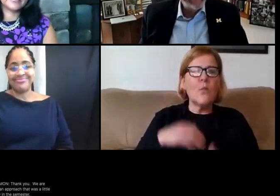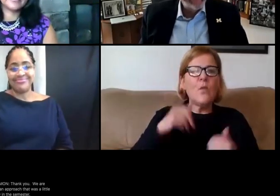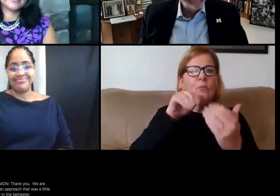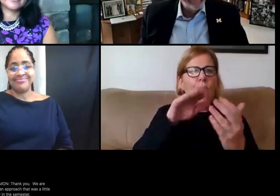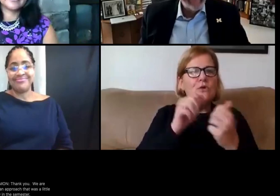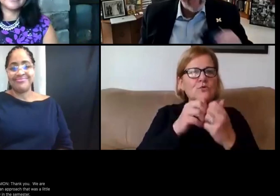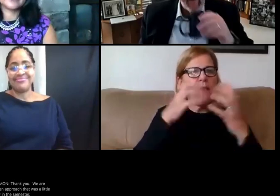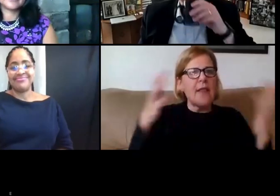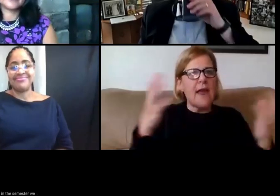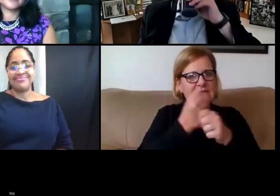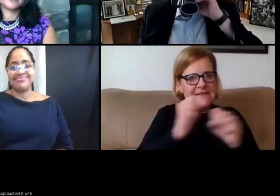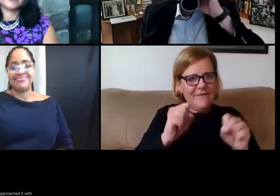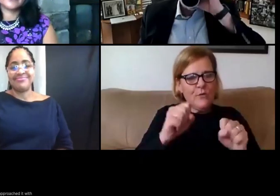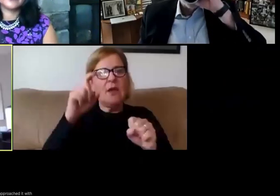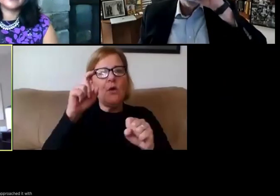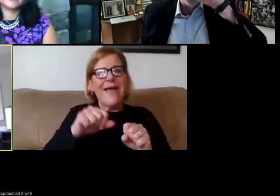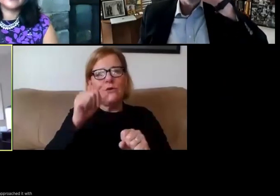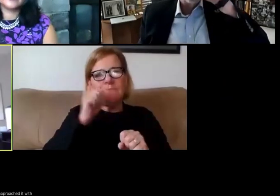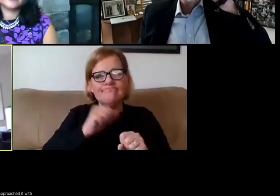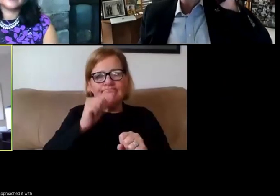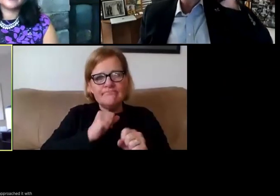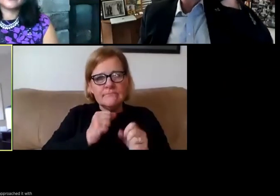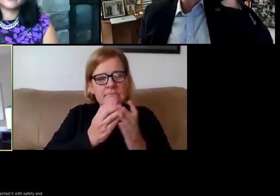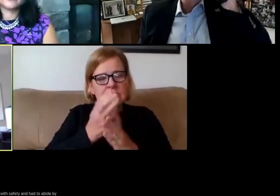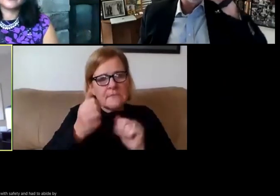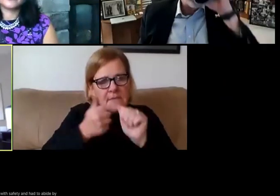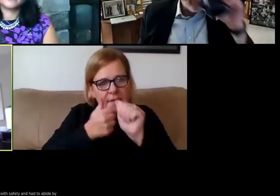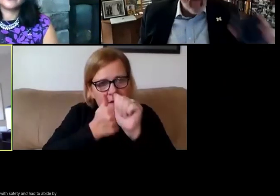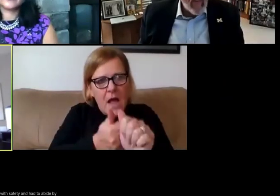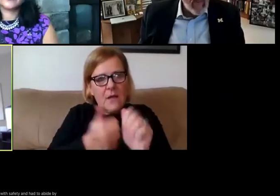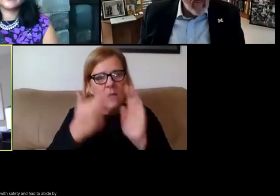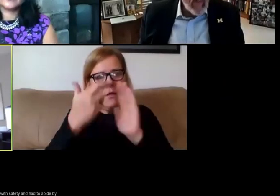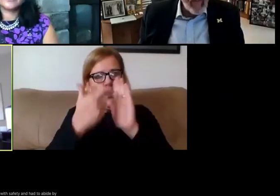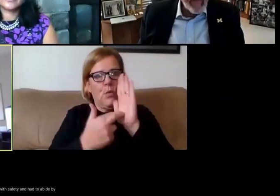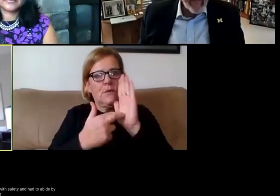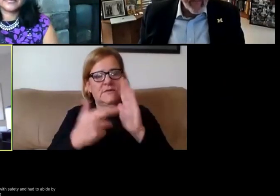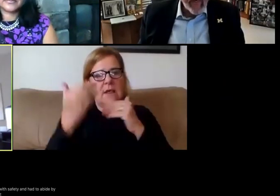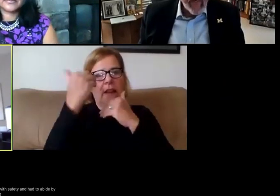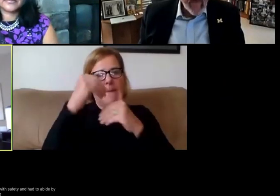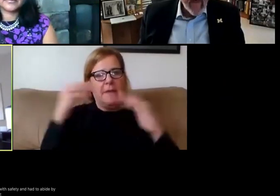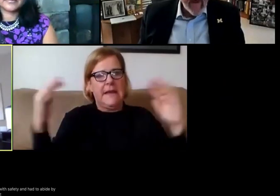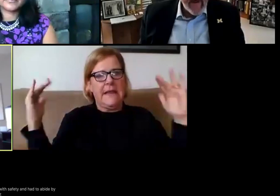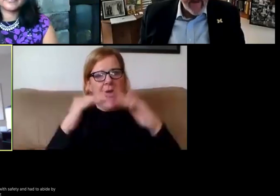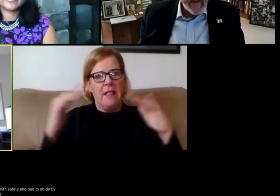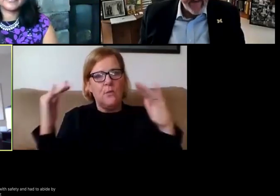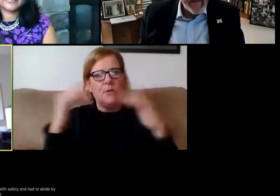We had to abide by the ordinances that limited gatherings, and we'll continue to do that.